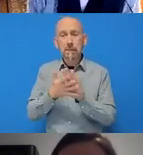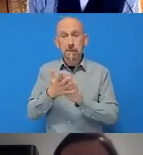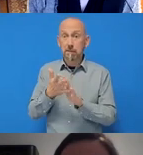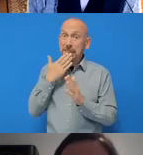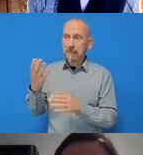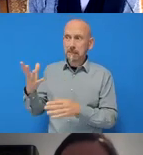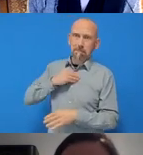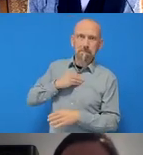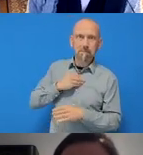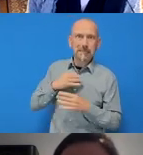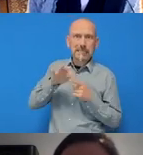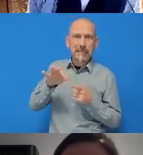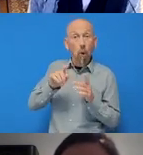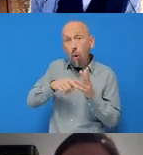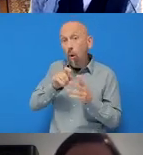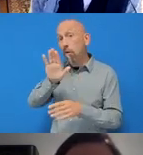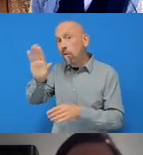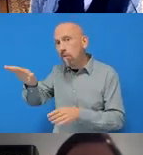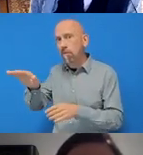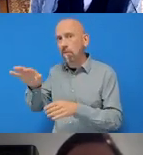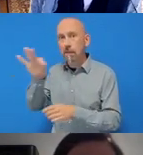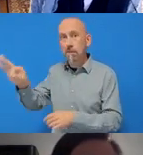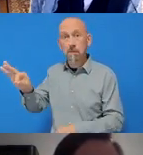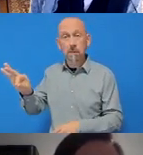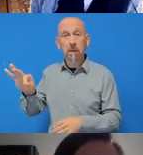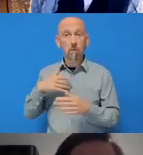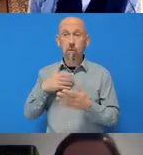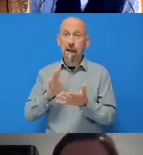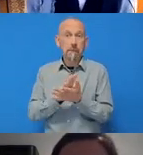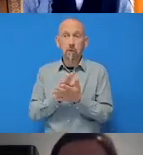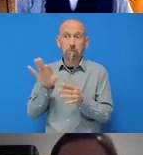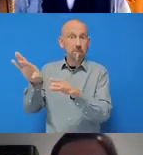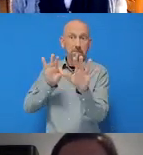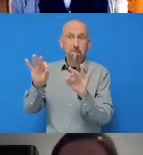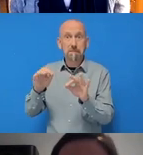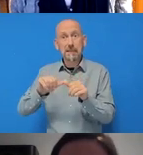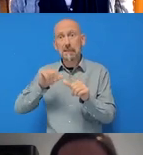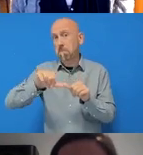very happy to have them as one of our next speakers. Thank you ever so much to everyone for coming.